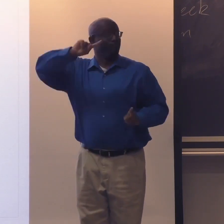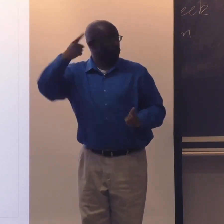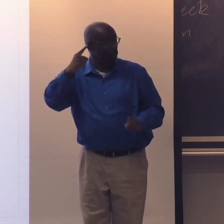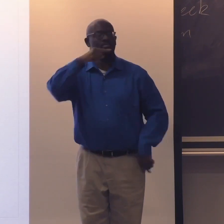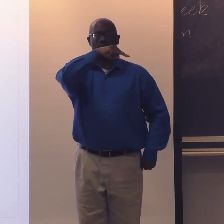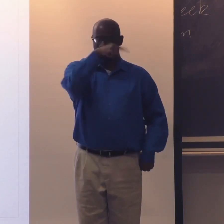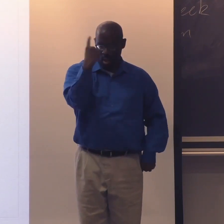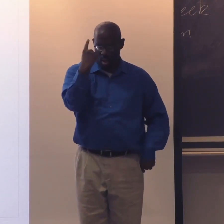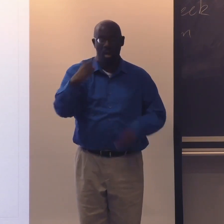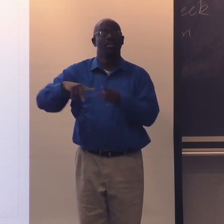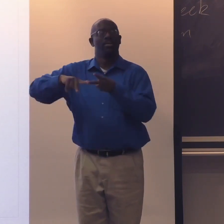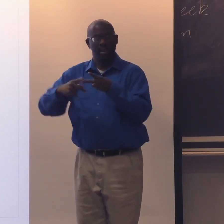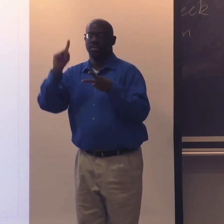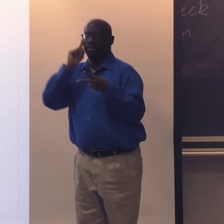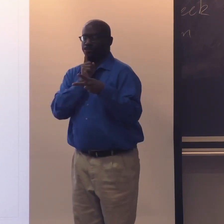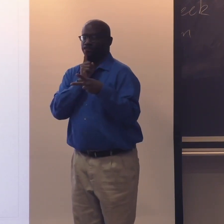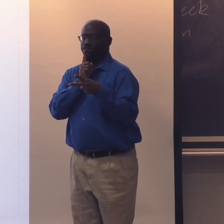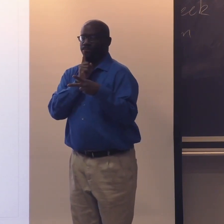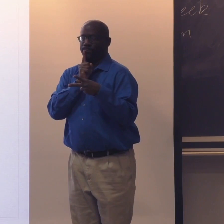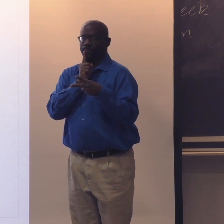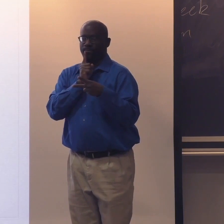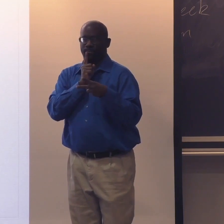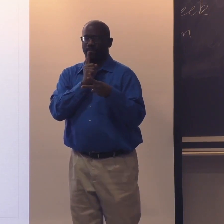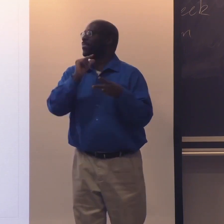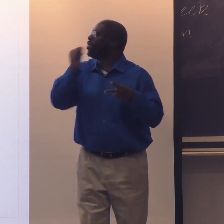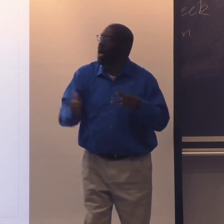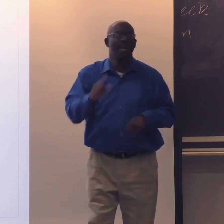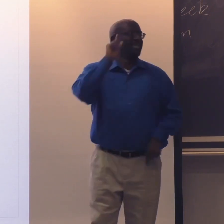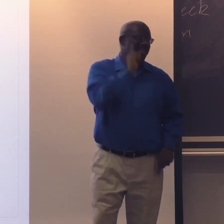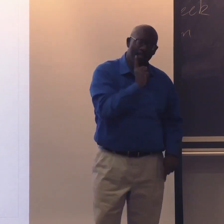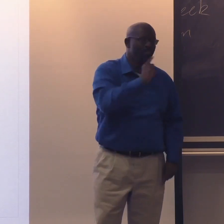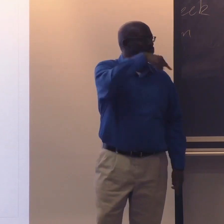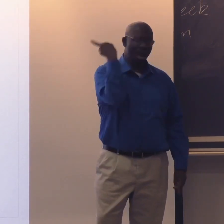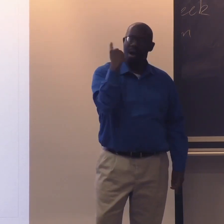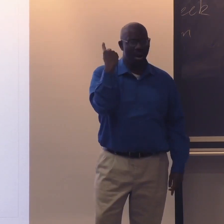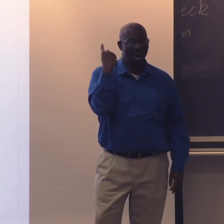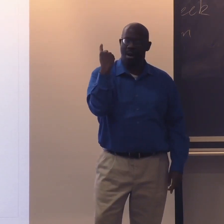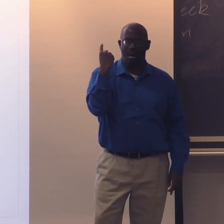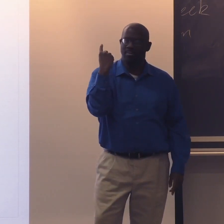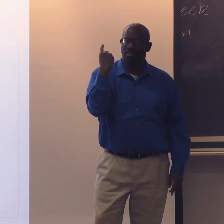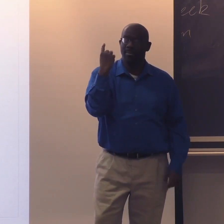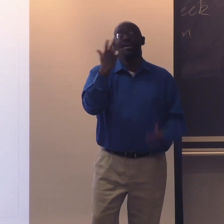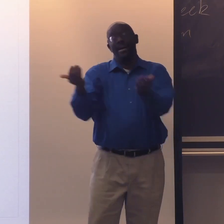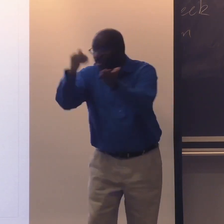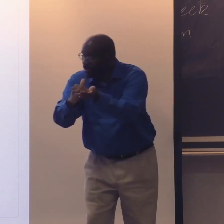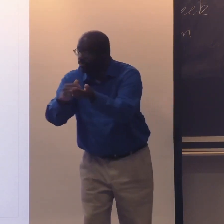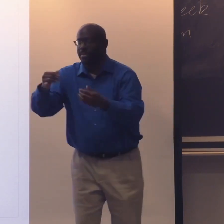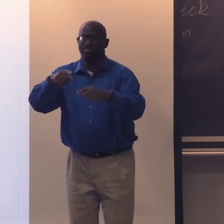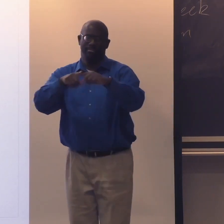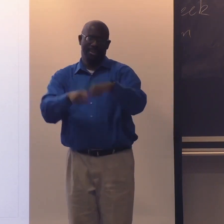identifies themselves first as Black and secondly as deaf, not the other way around.